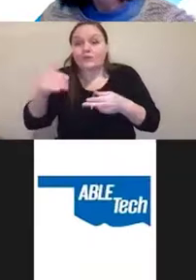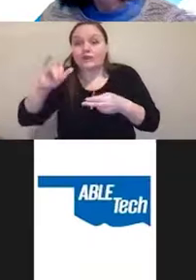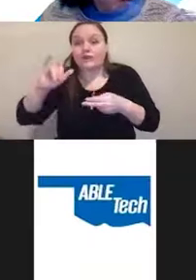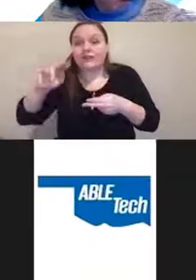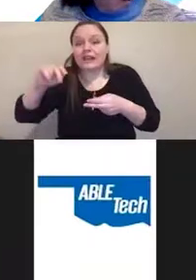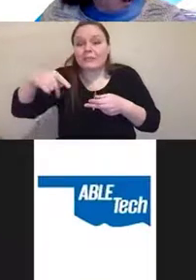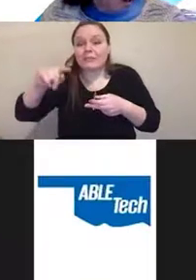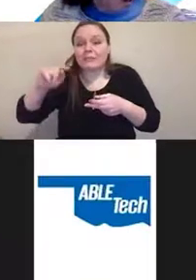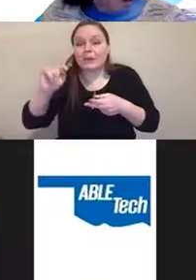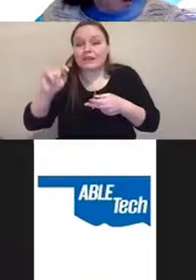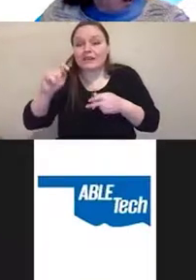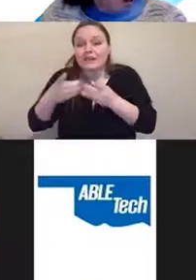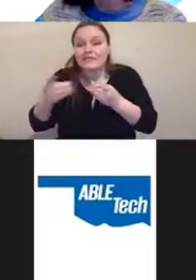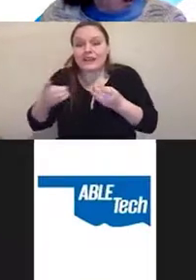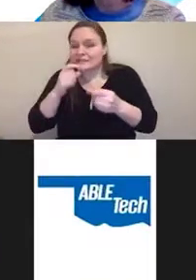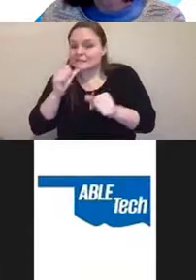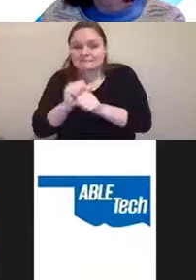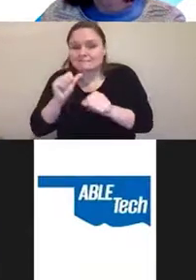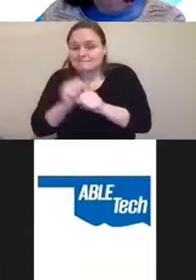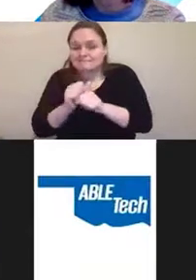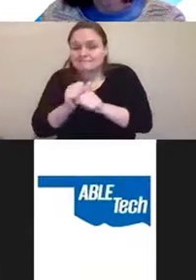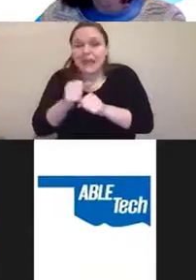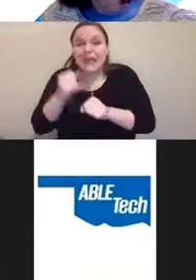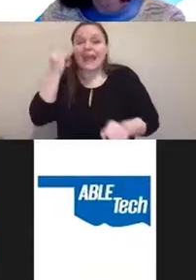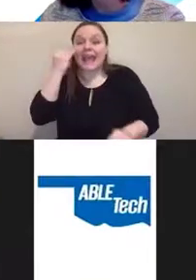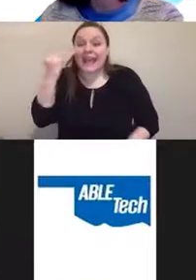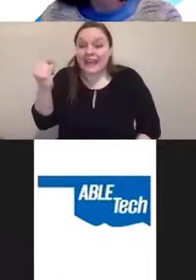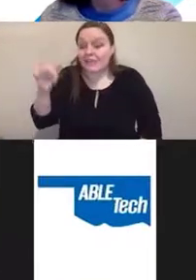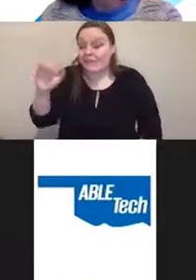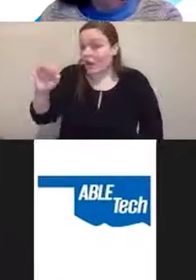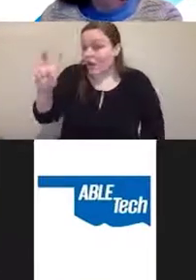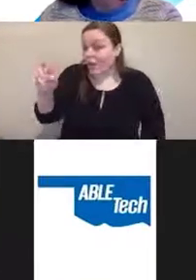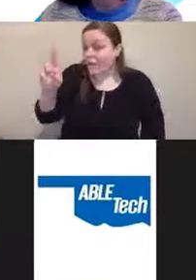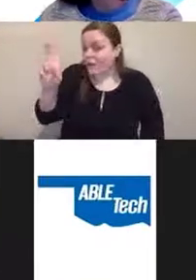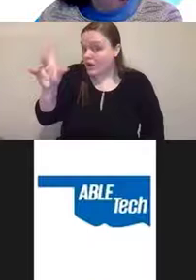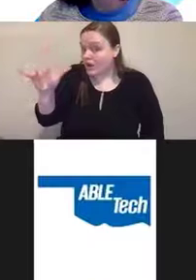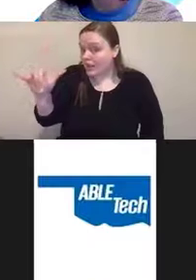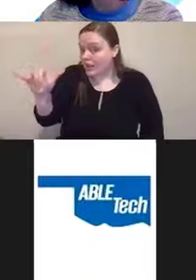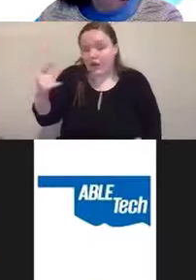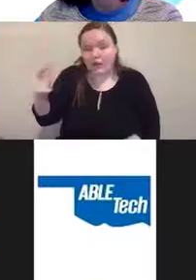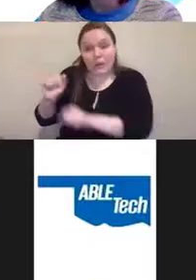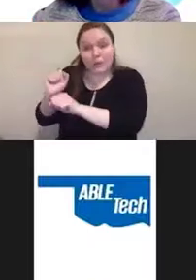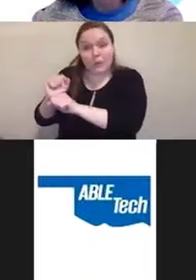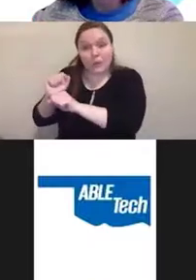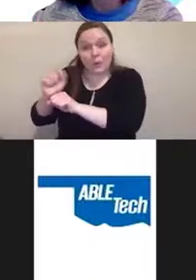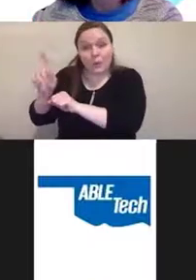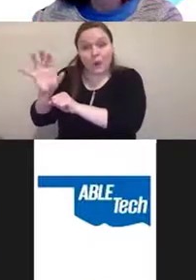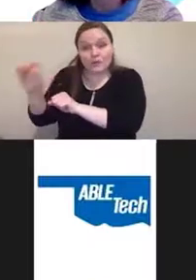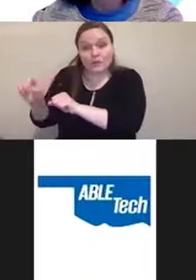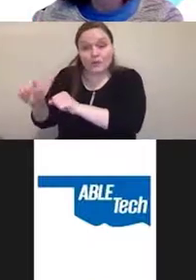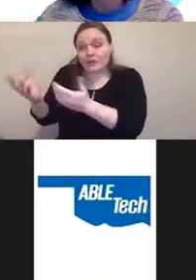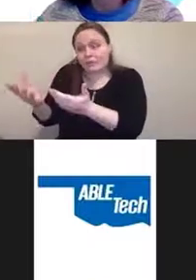If the overlay worked at 100%, that might be nominally accessible, the problem is they don't.